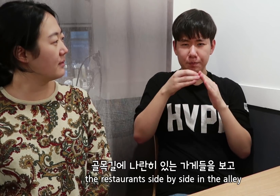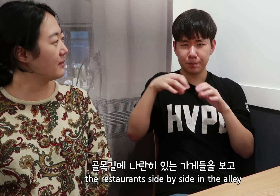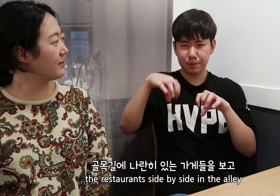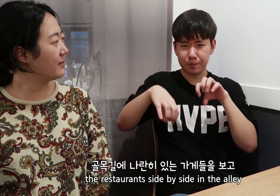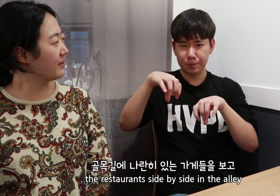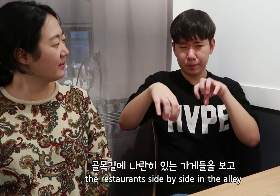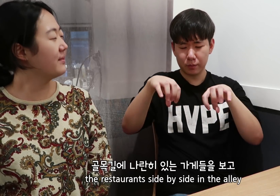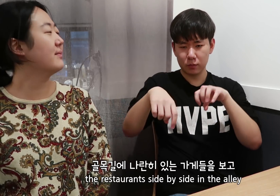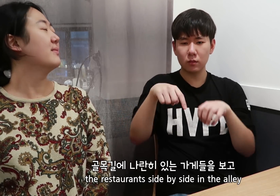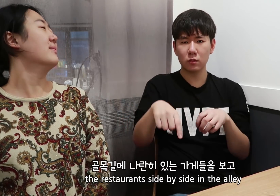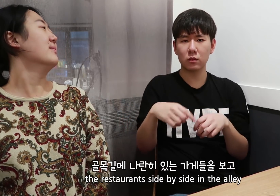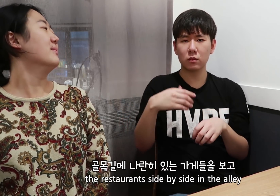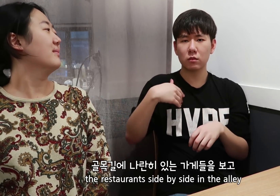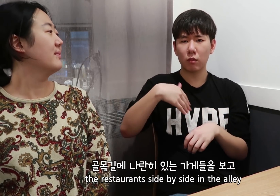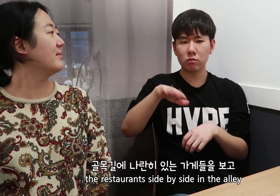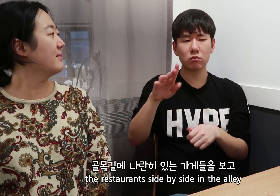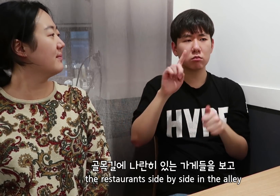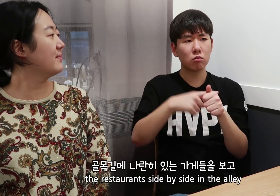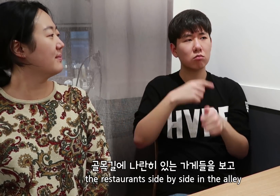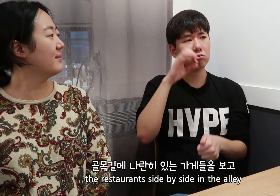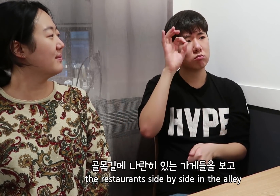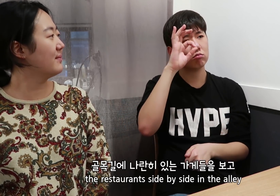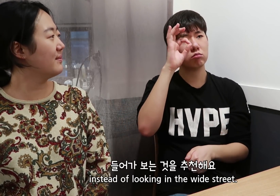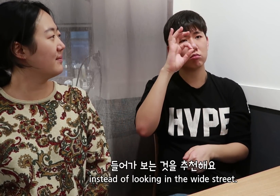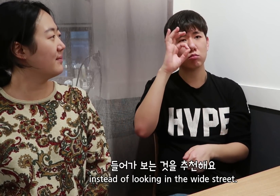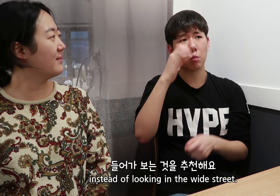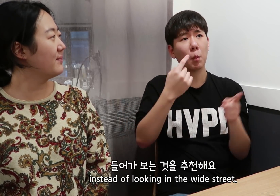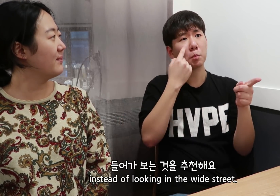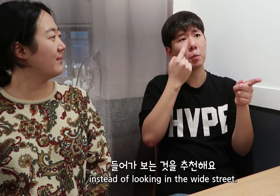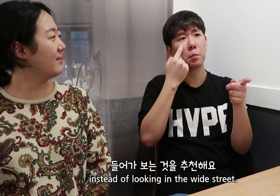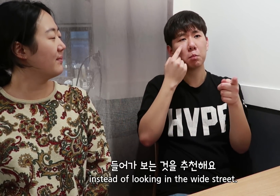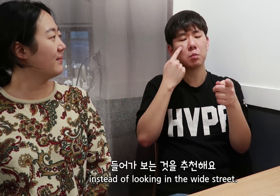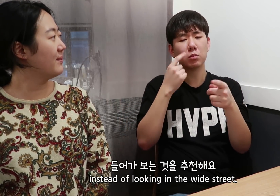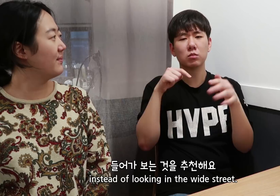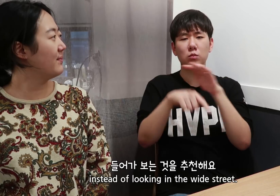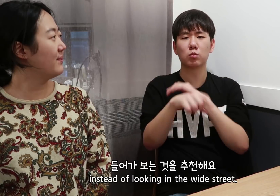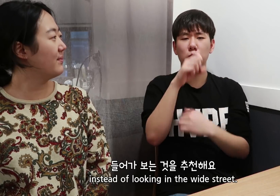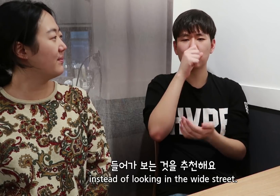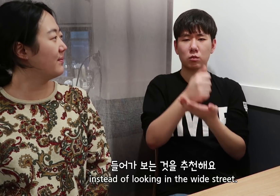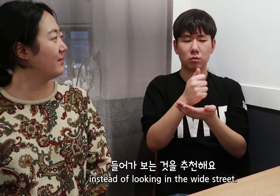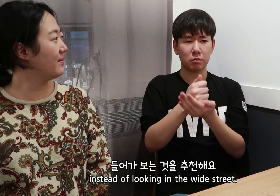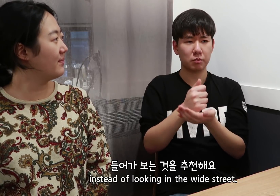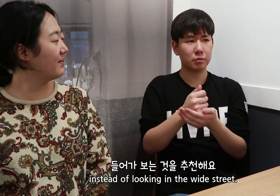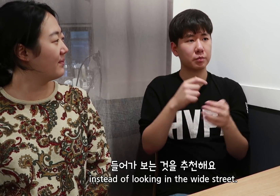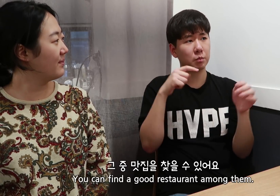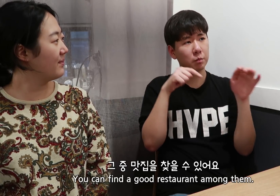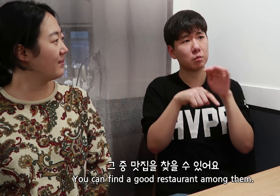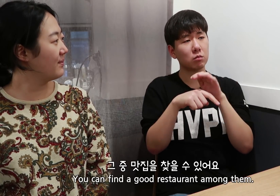by side in the alley instead of looking in the wide street.